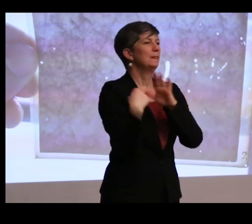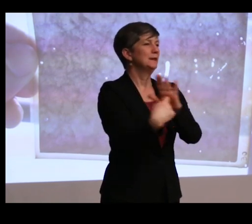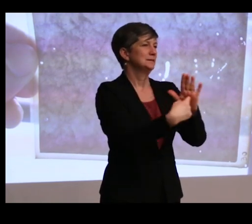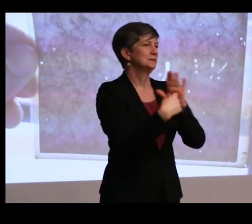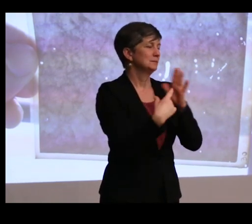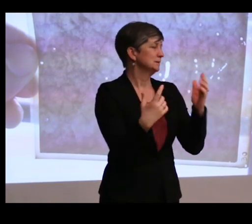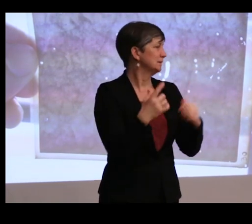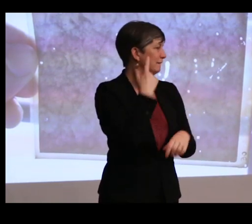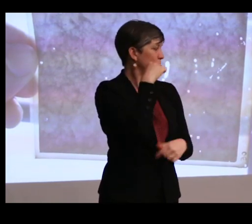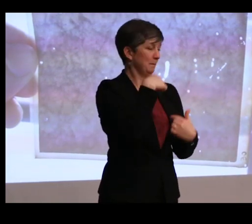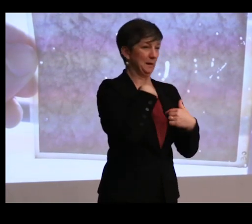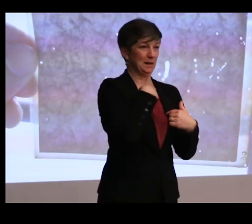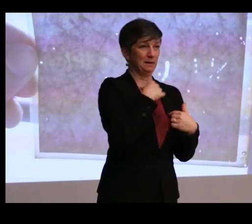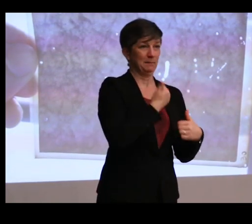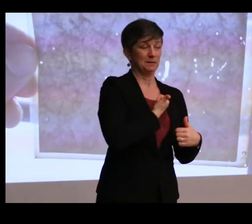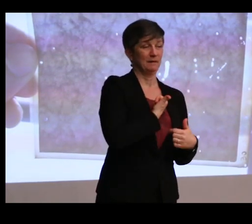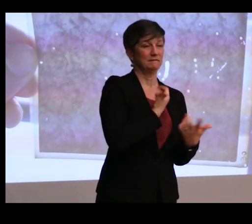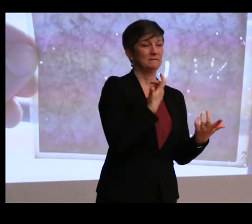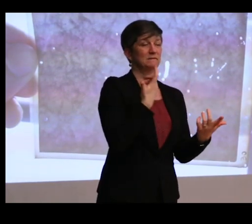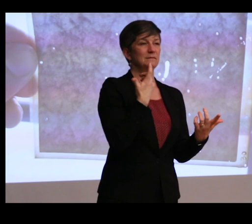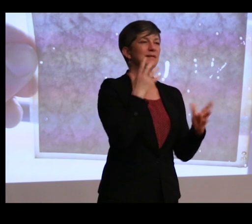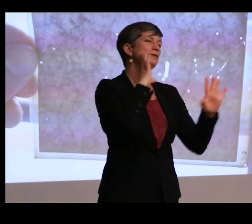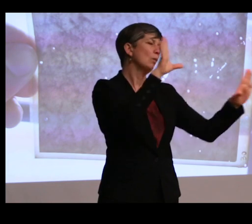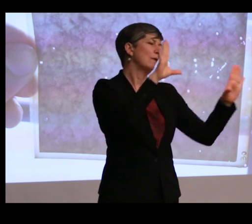And for me personally, I think that's a really wonderful thing.